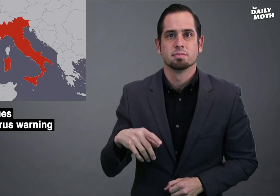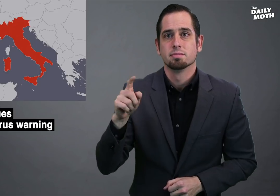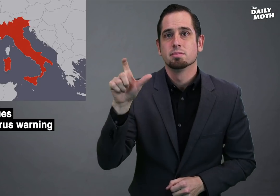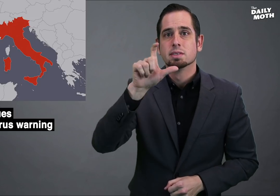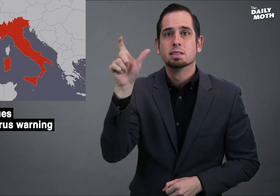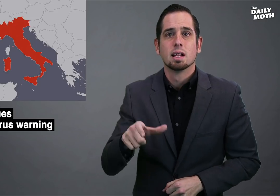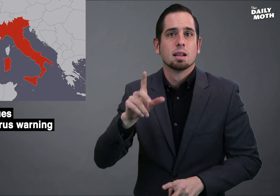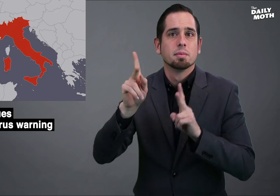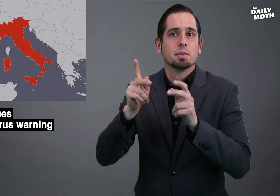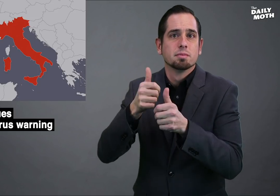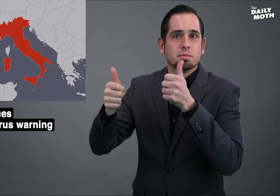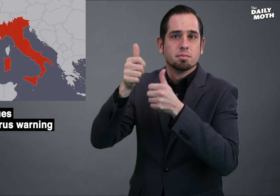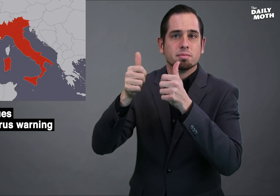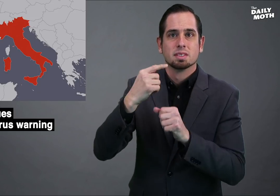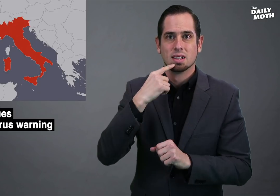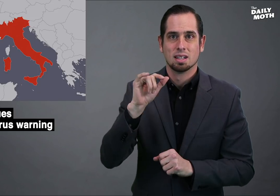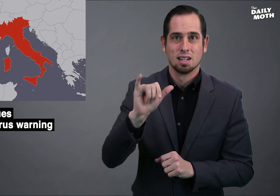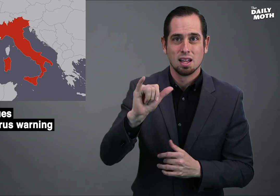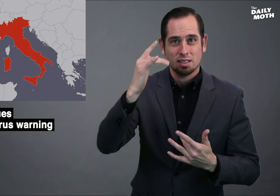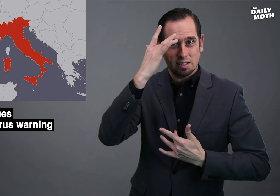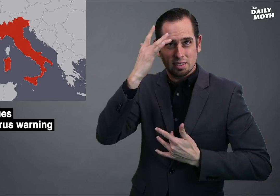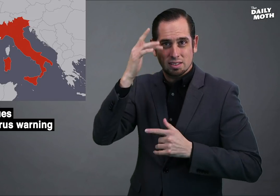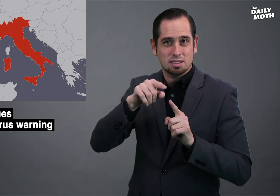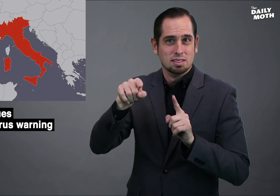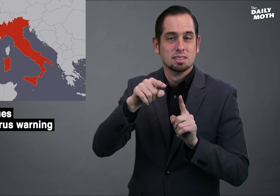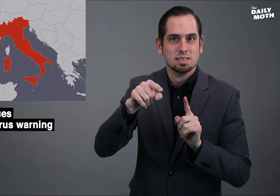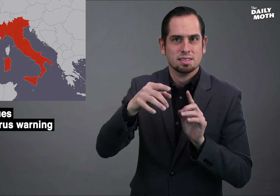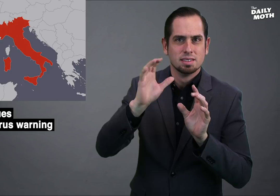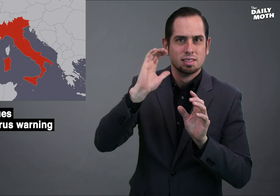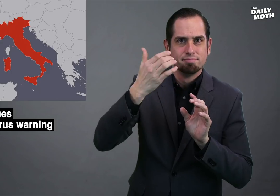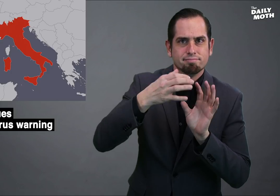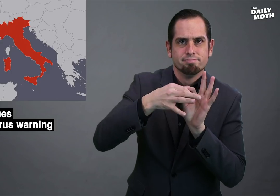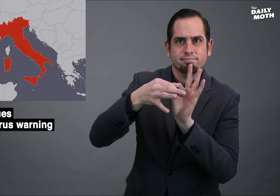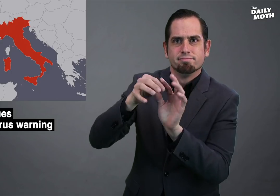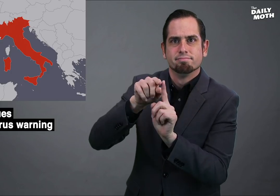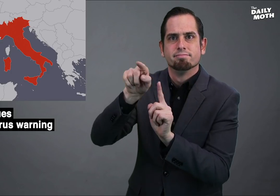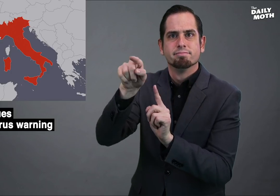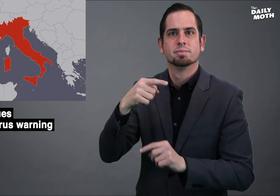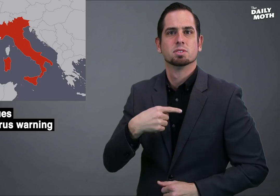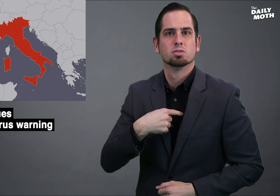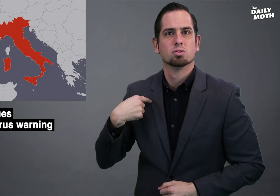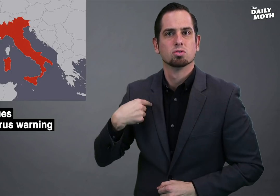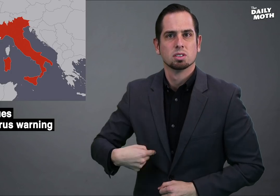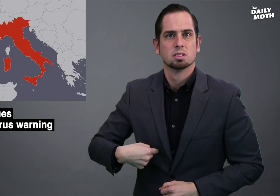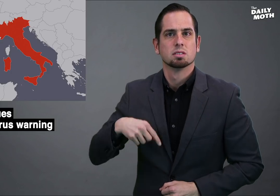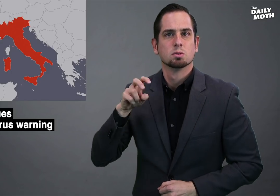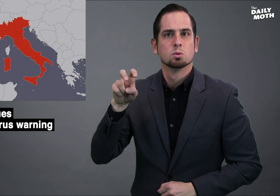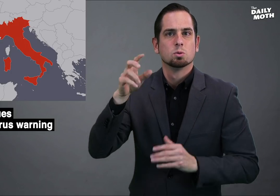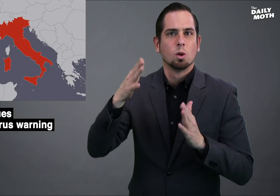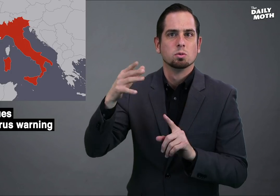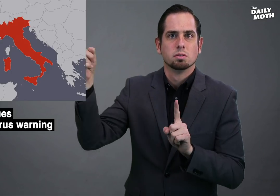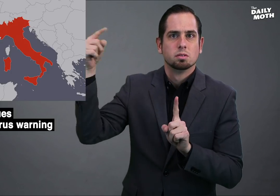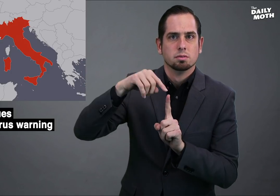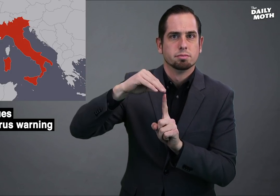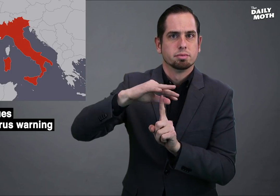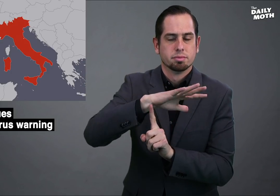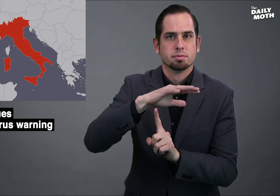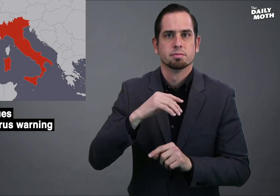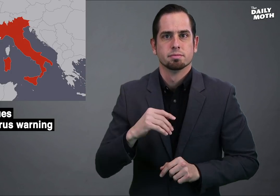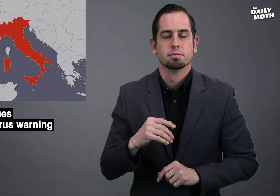Italian officials said the cases were linked to Chinese tourists.